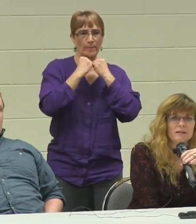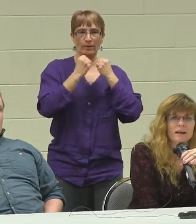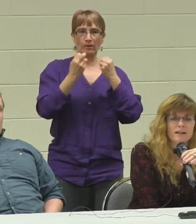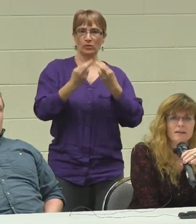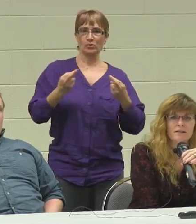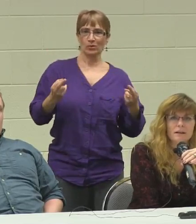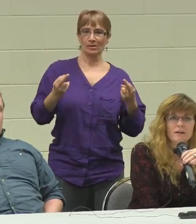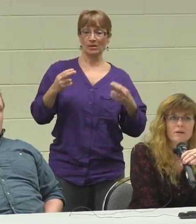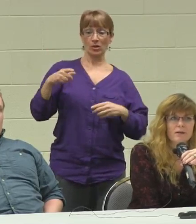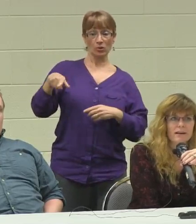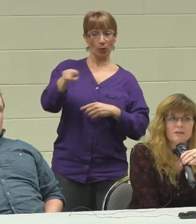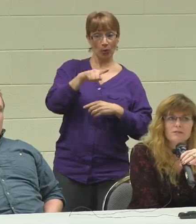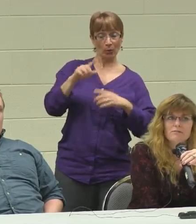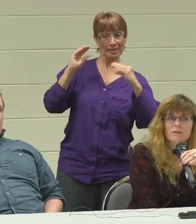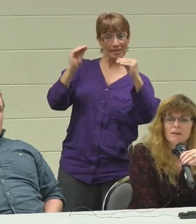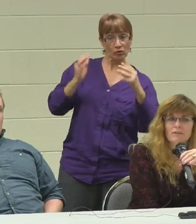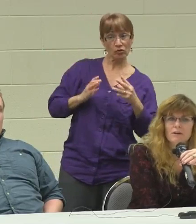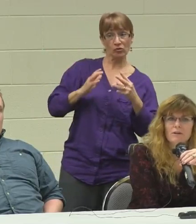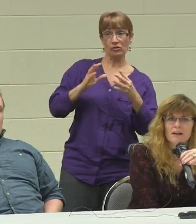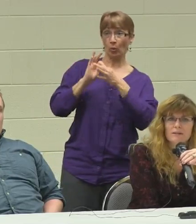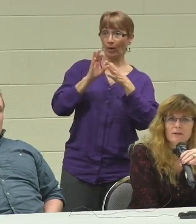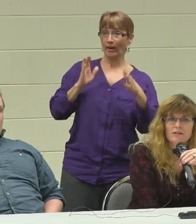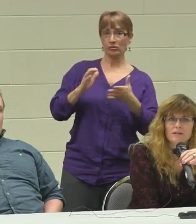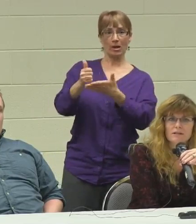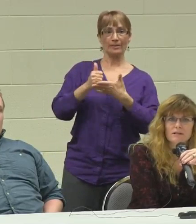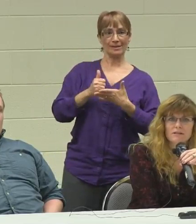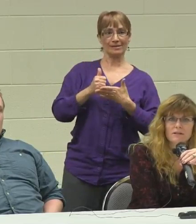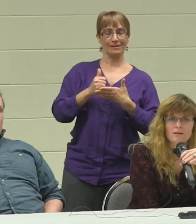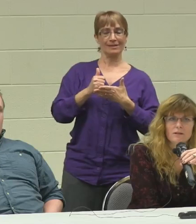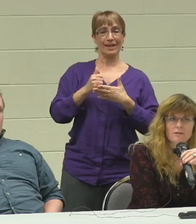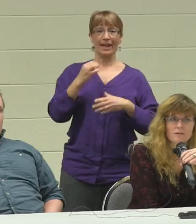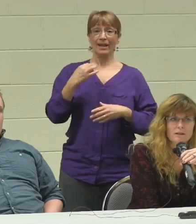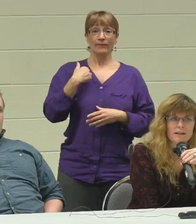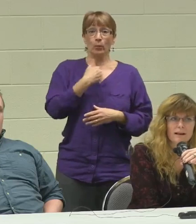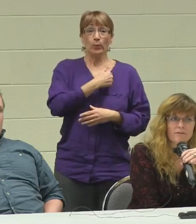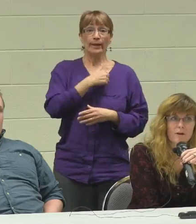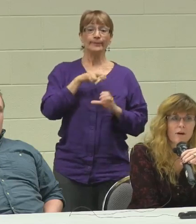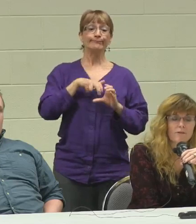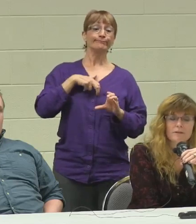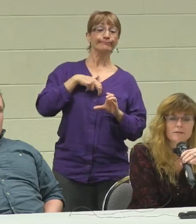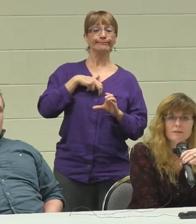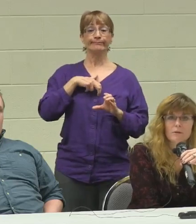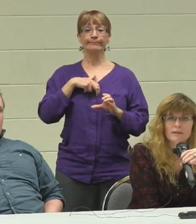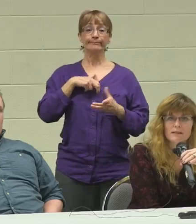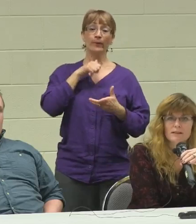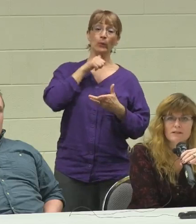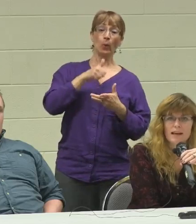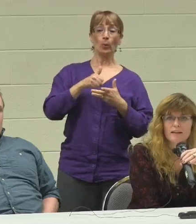and the coordinators. If you don't ask the questions and you don't get involved, nobody's going to just hand